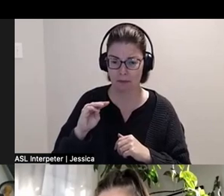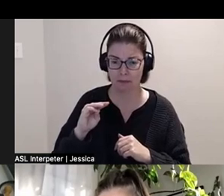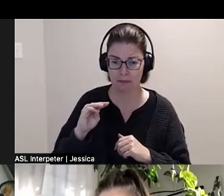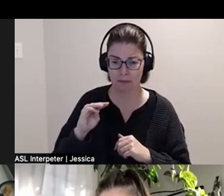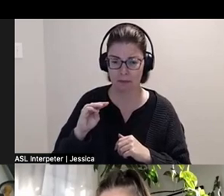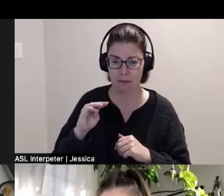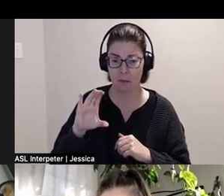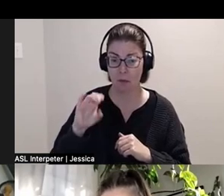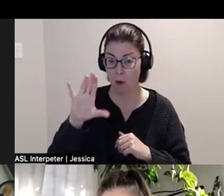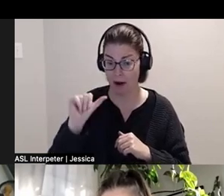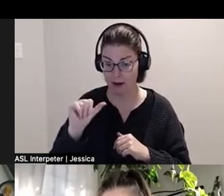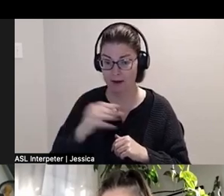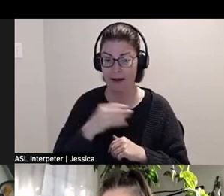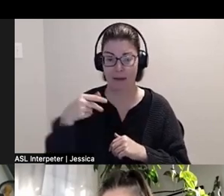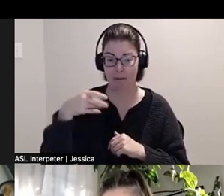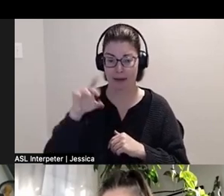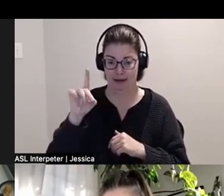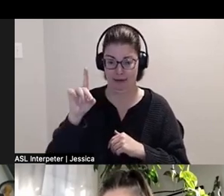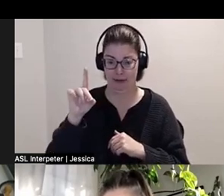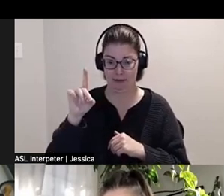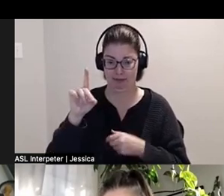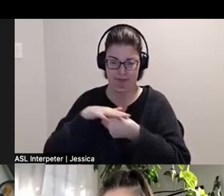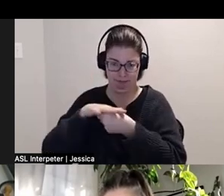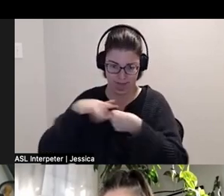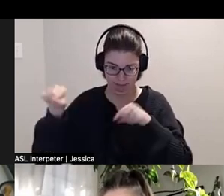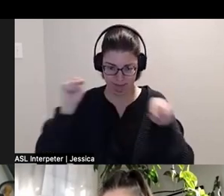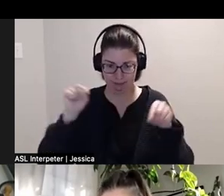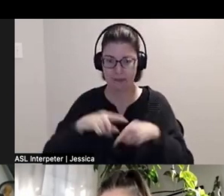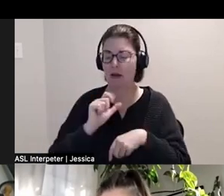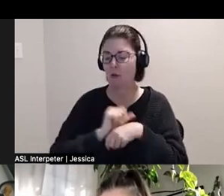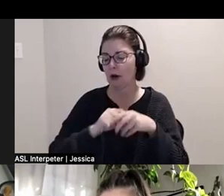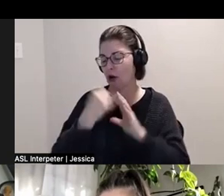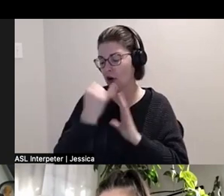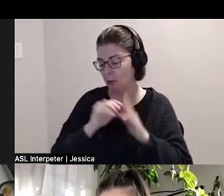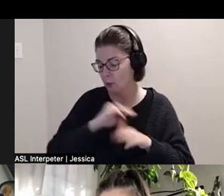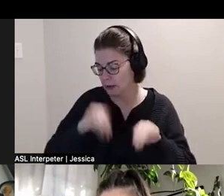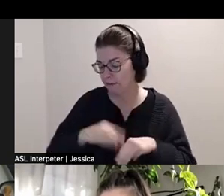And they have worked in public arts spaces such as Art Museum at the University of Toronto,